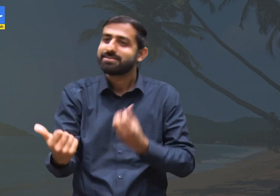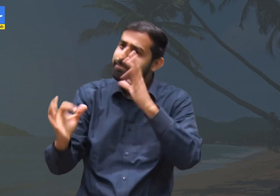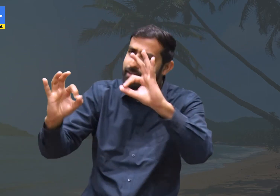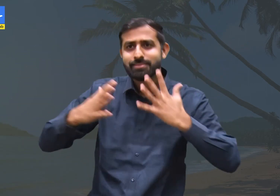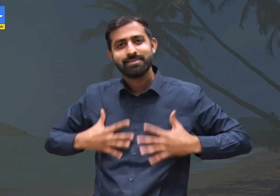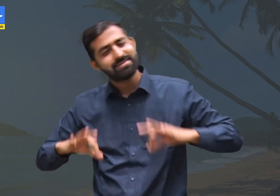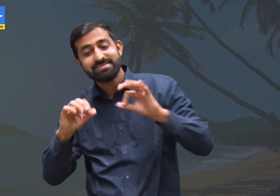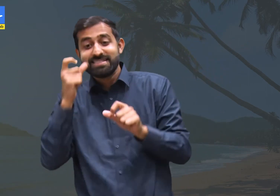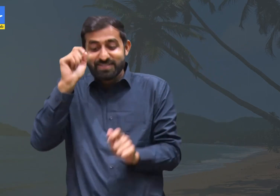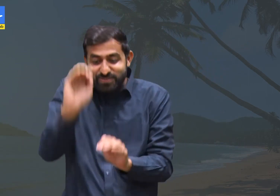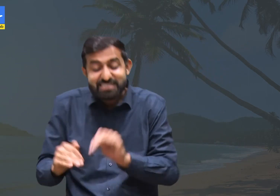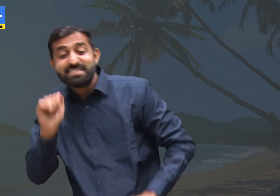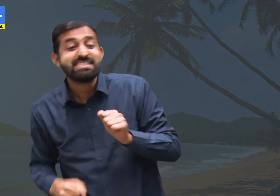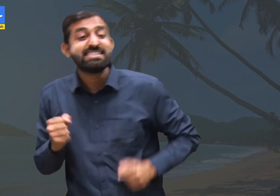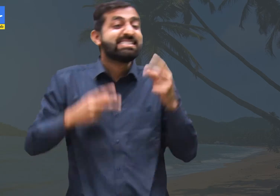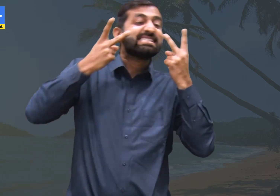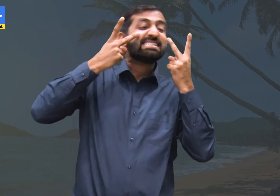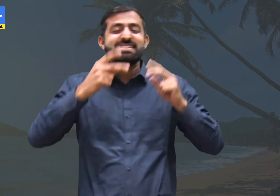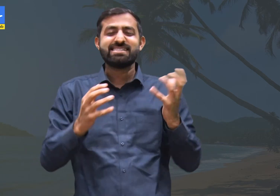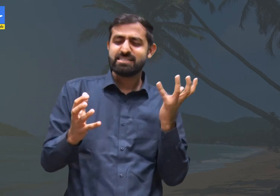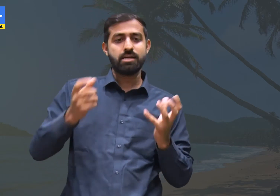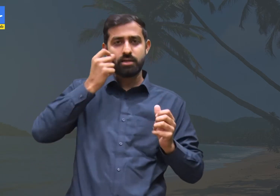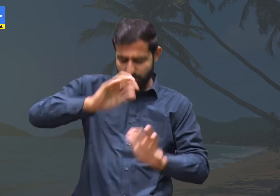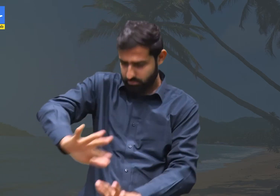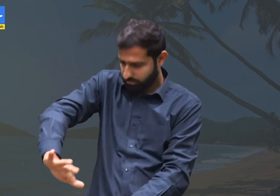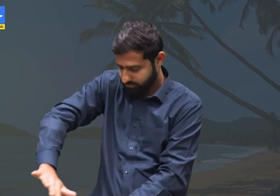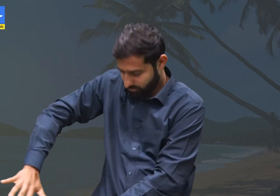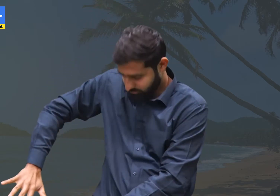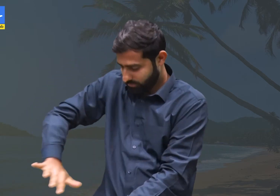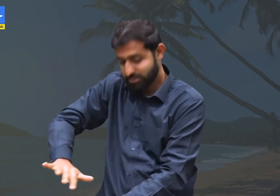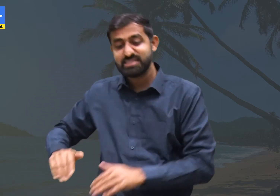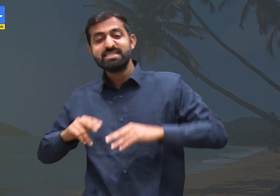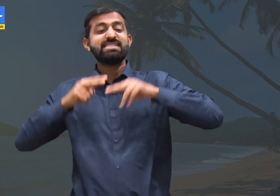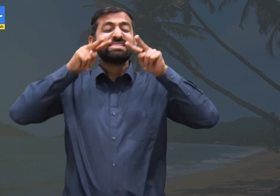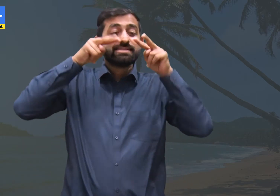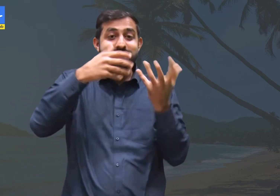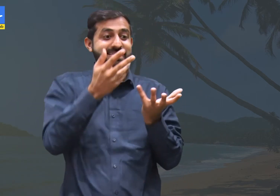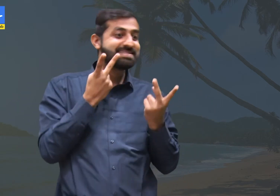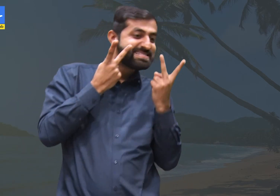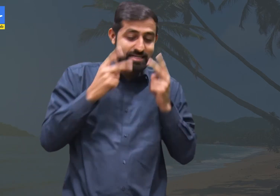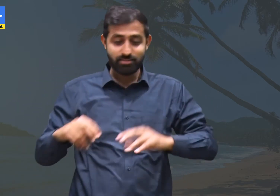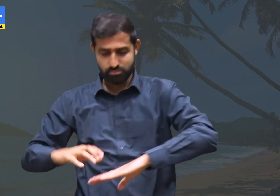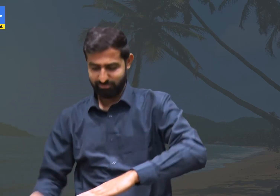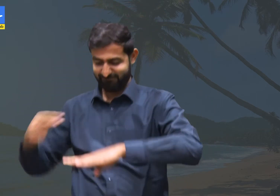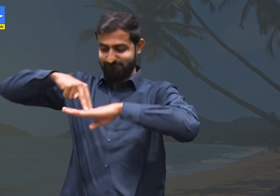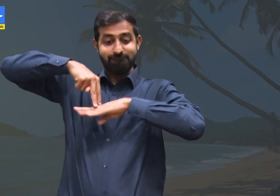We again meet and greet him. We, kids were keen to see the baker's basket We would push aside with a mild rebuke.